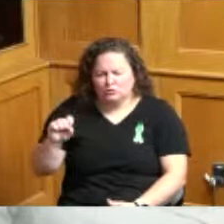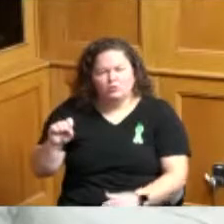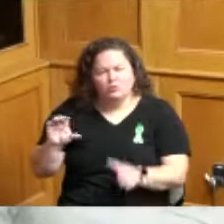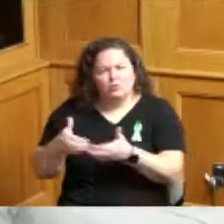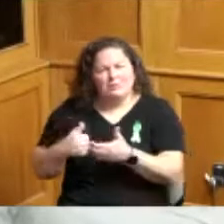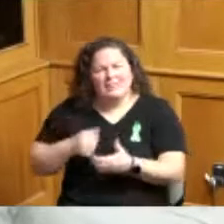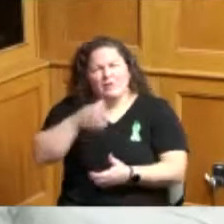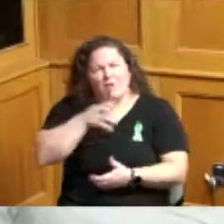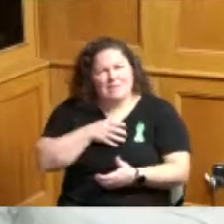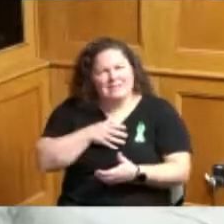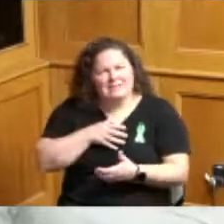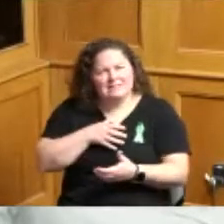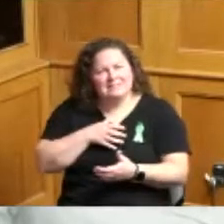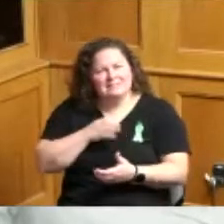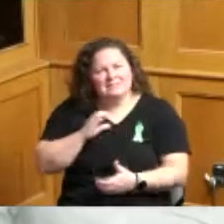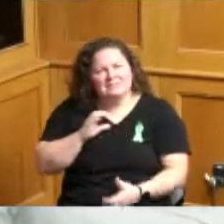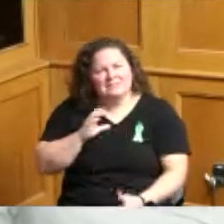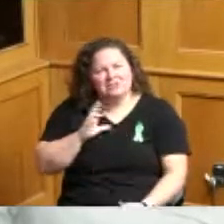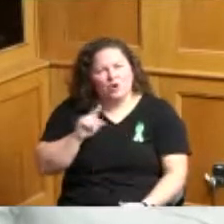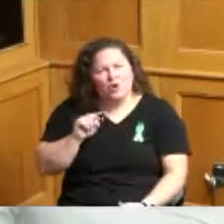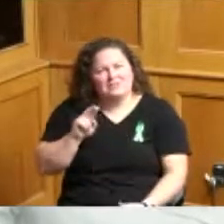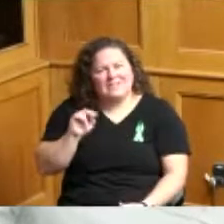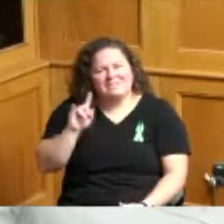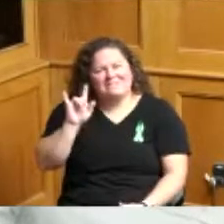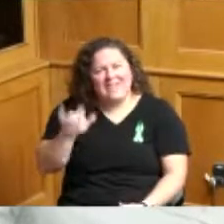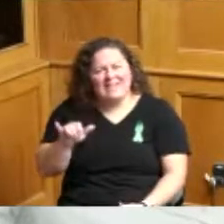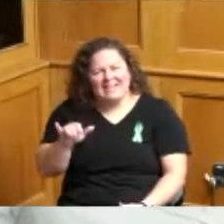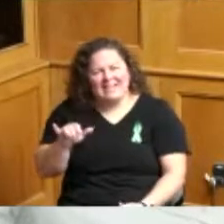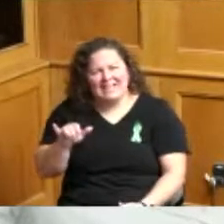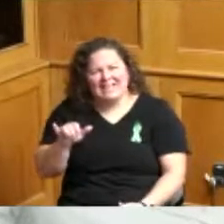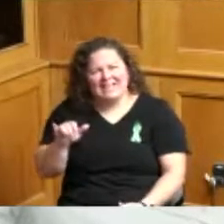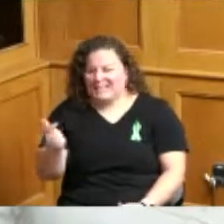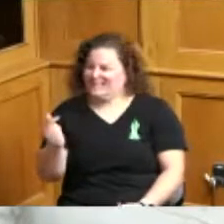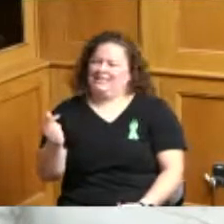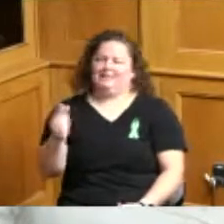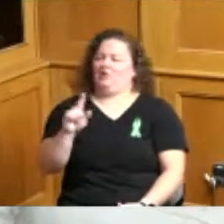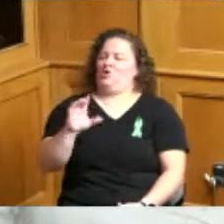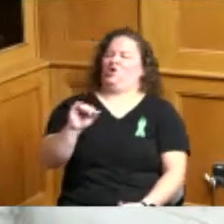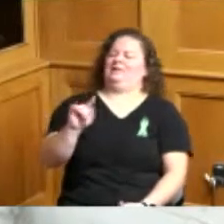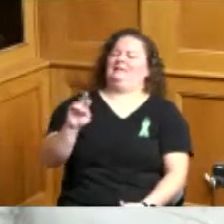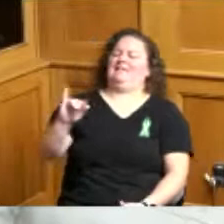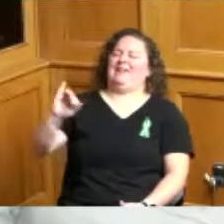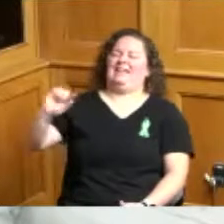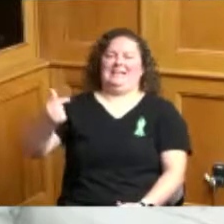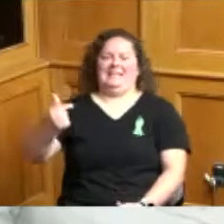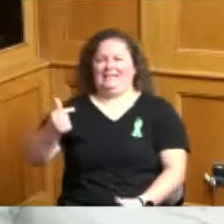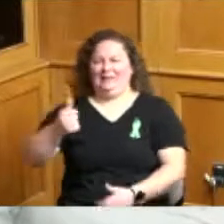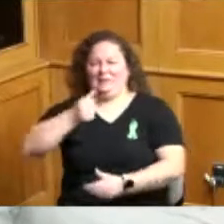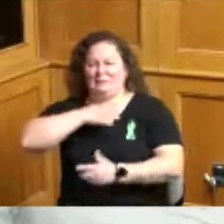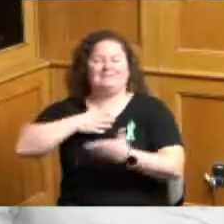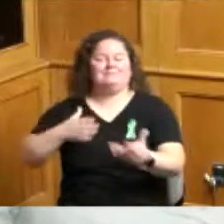I may got their name wrong but they had a major event at COPA this weekend with young black males